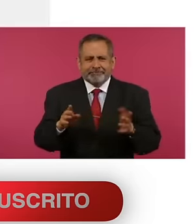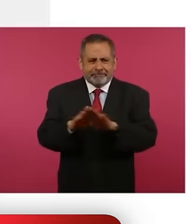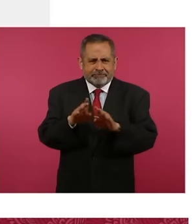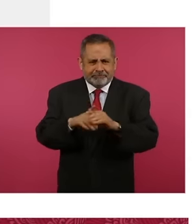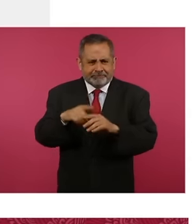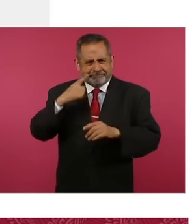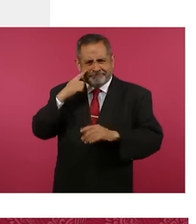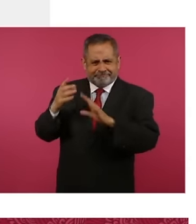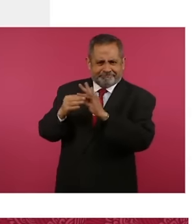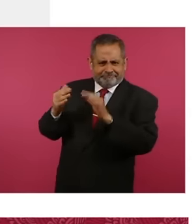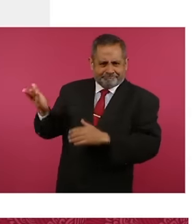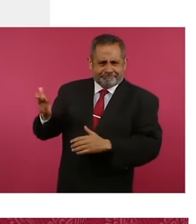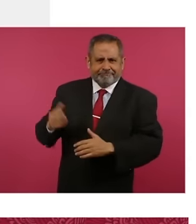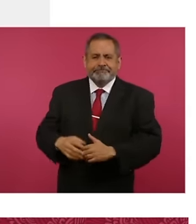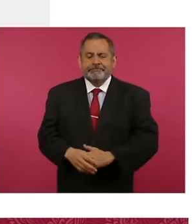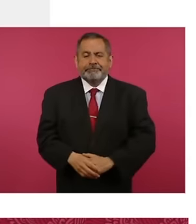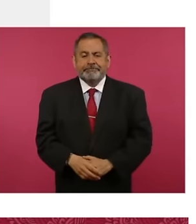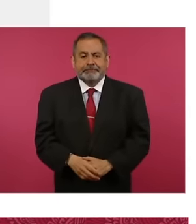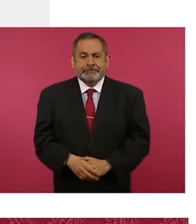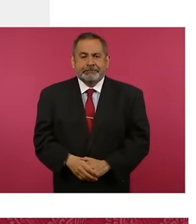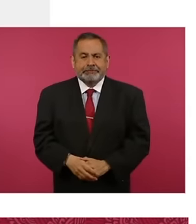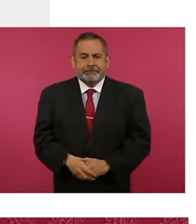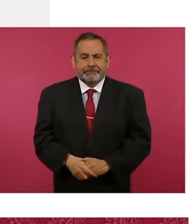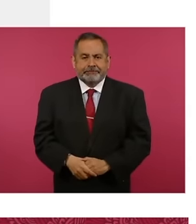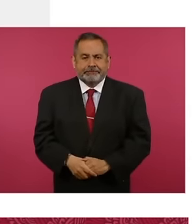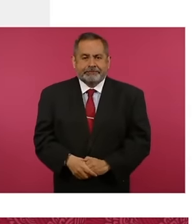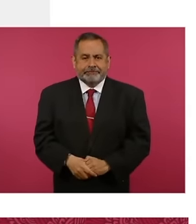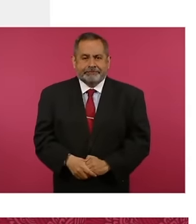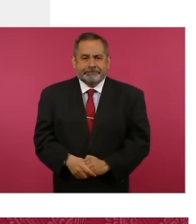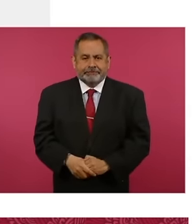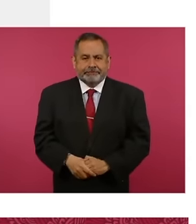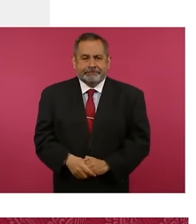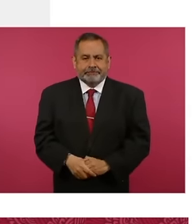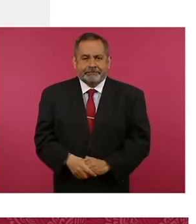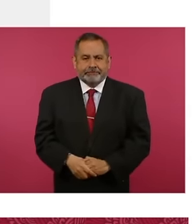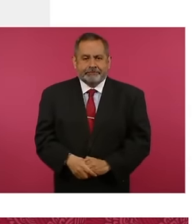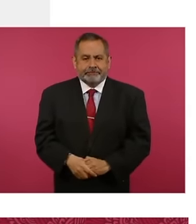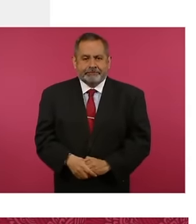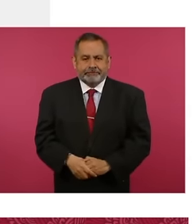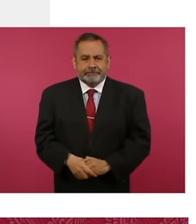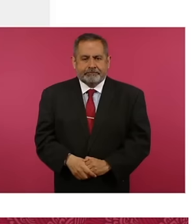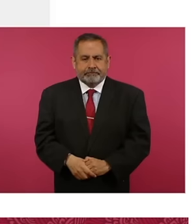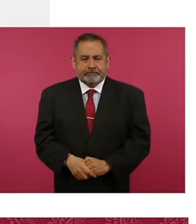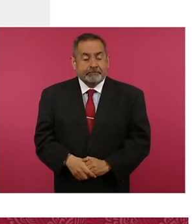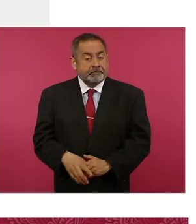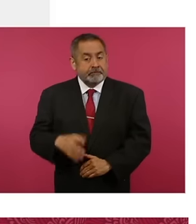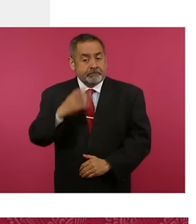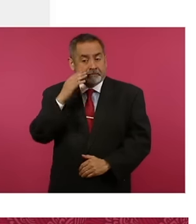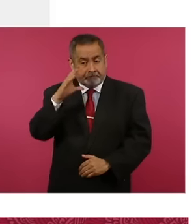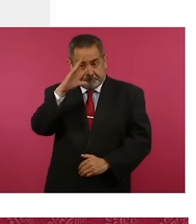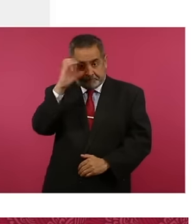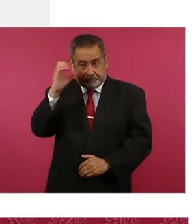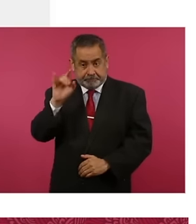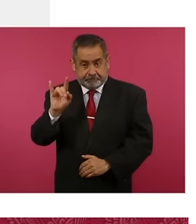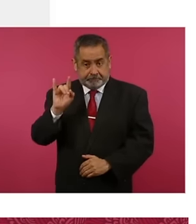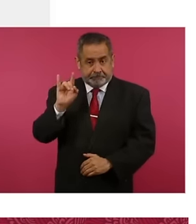and how they work. They use the image of President López Obrador and Pemex to scam